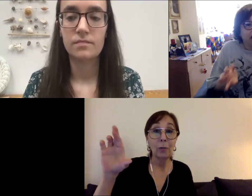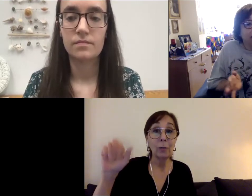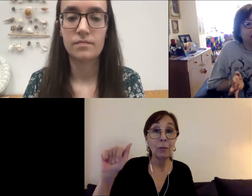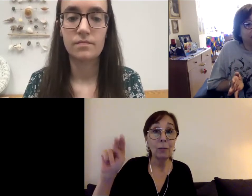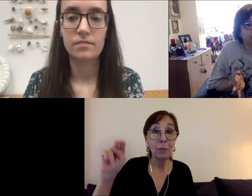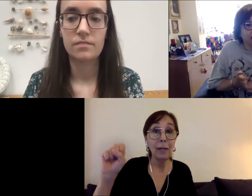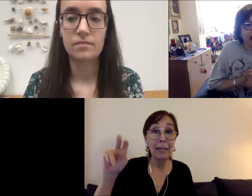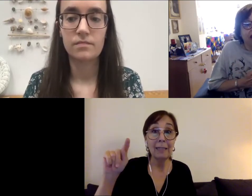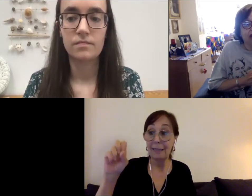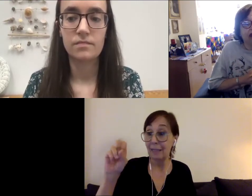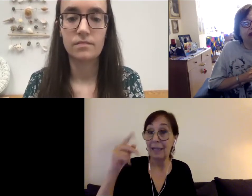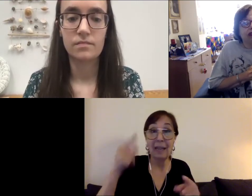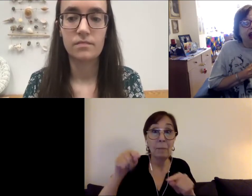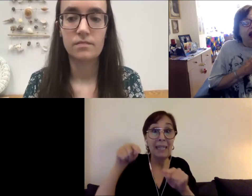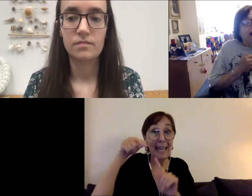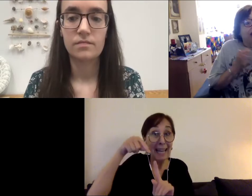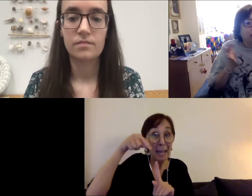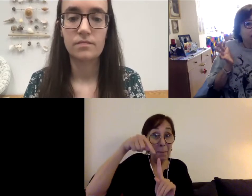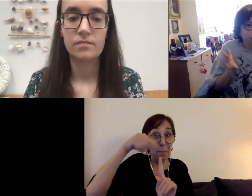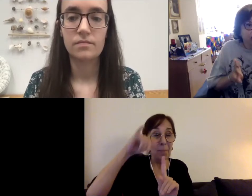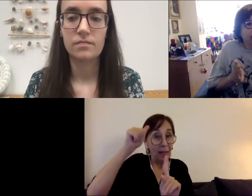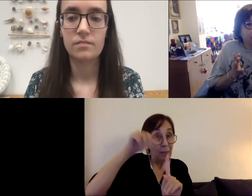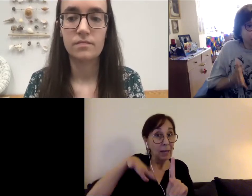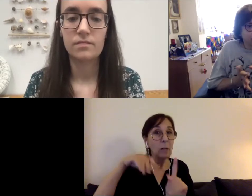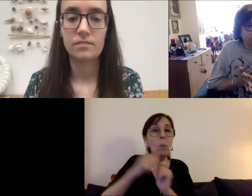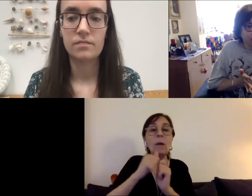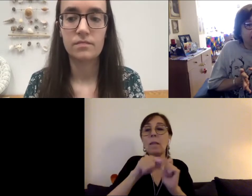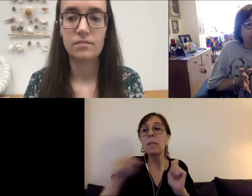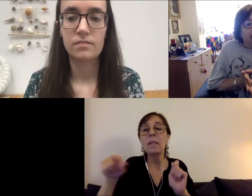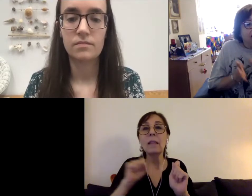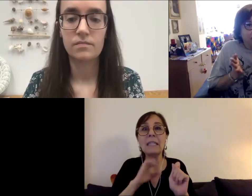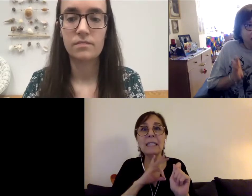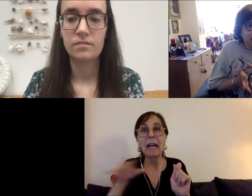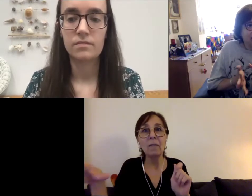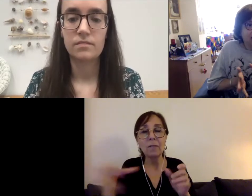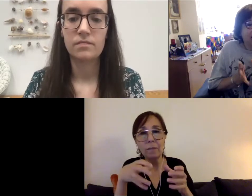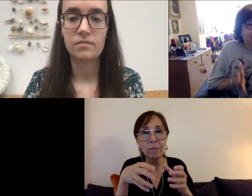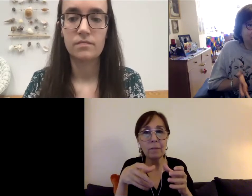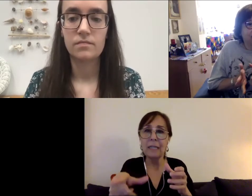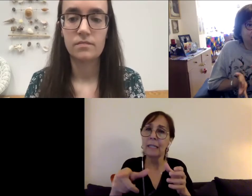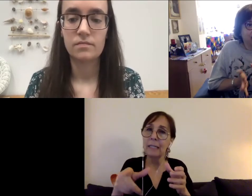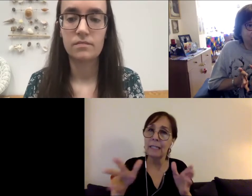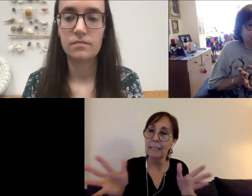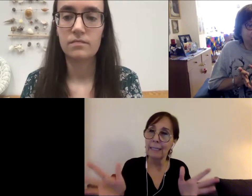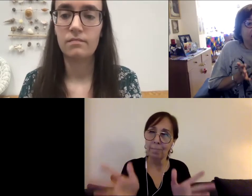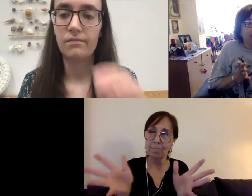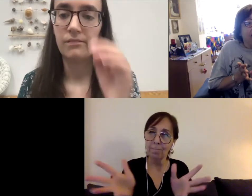of the other staffers that was really pushing to begin to get legislation that